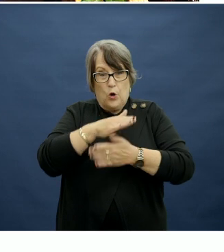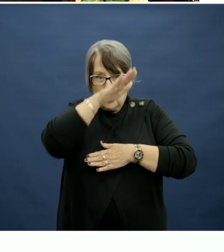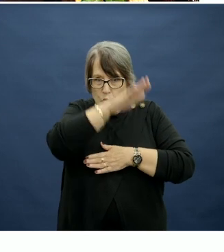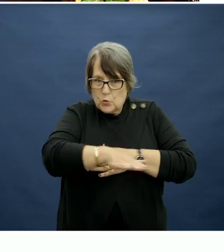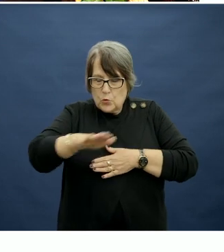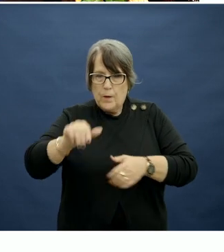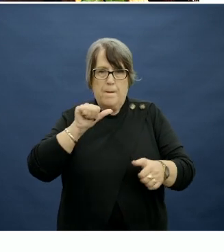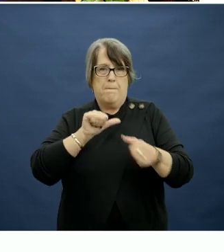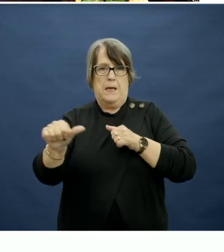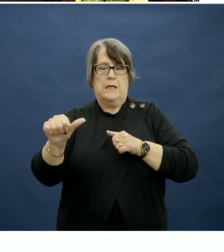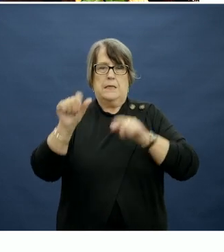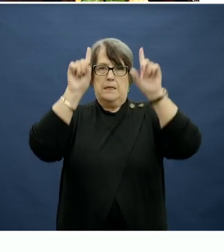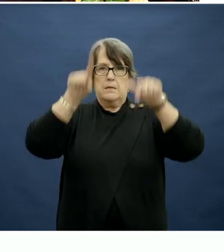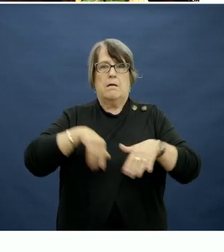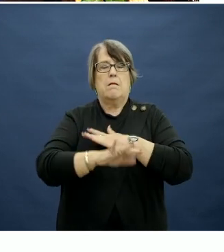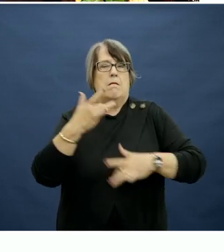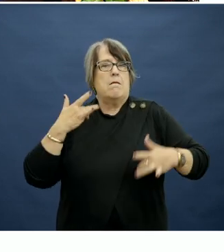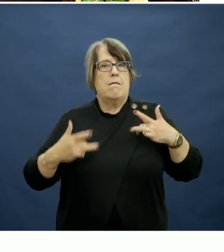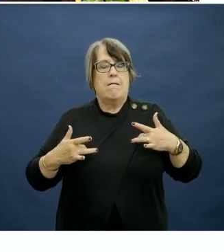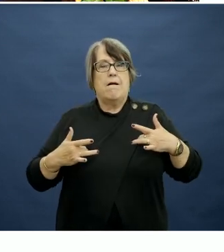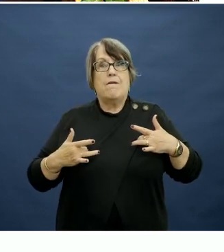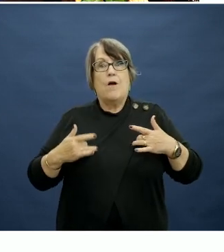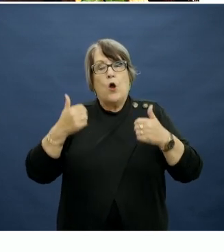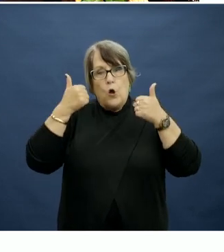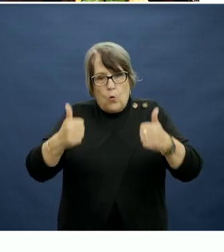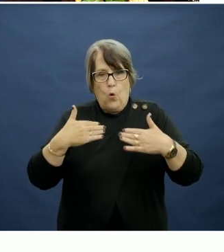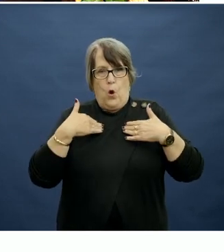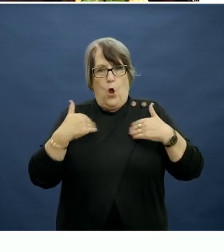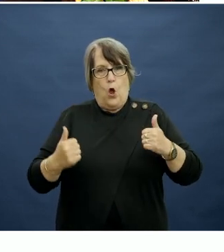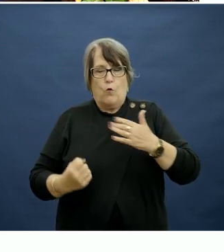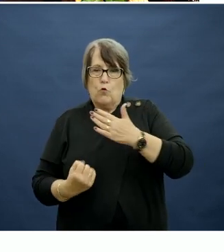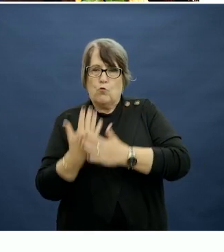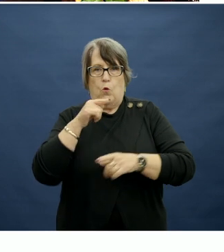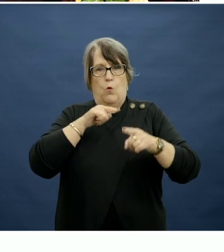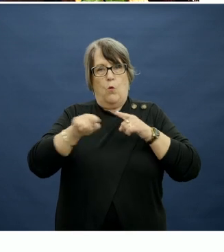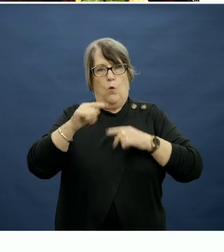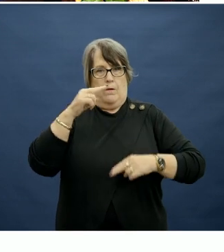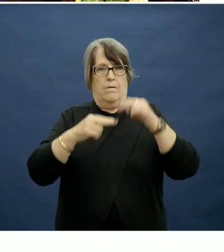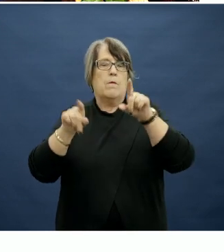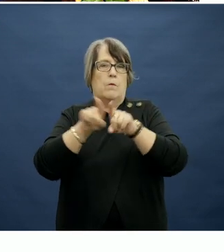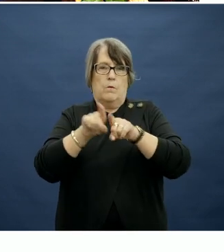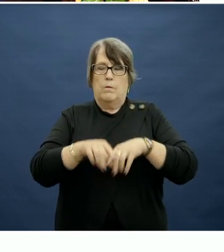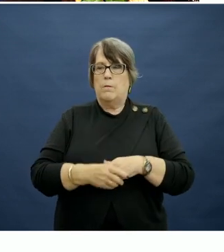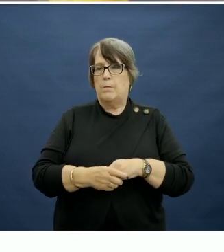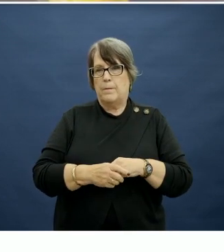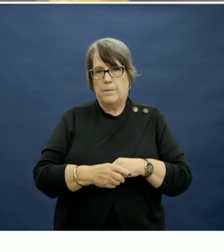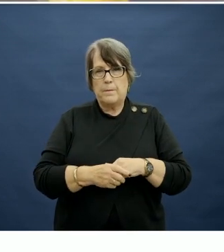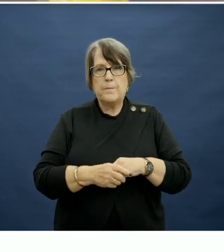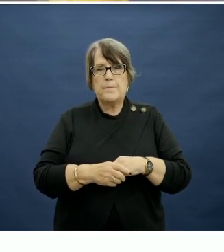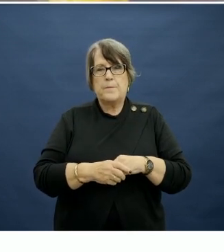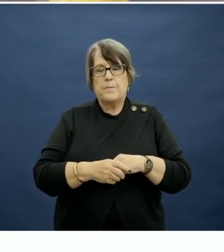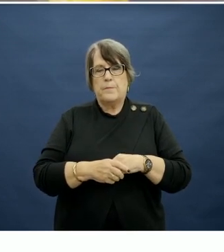best start to life and it matters for their health, growth, learning and development.